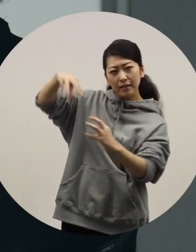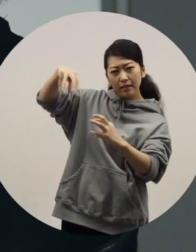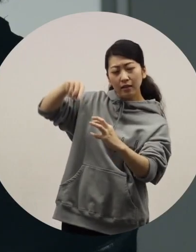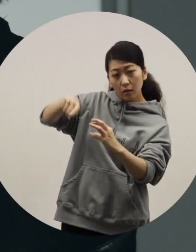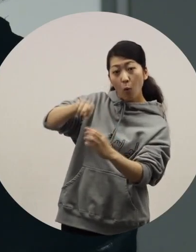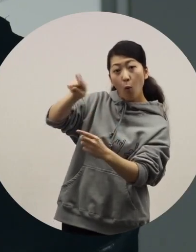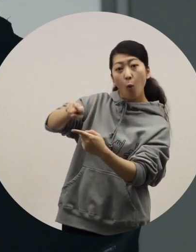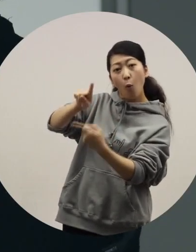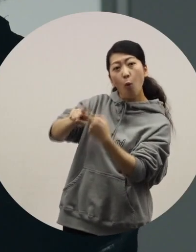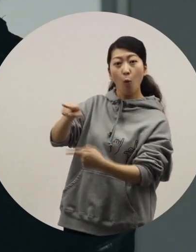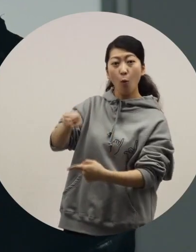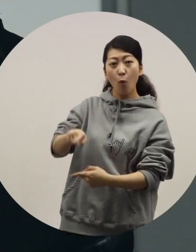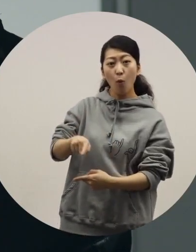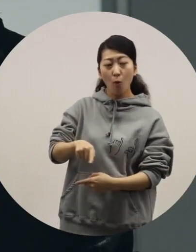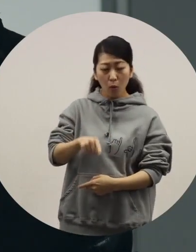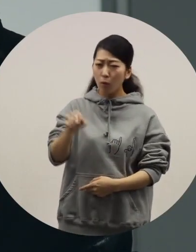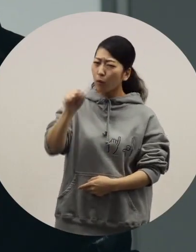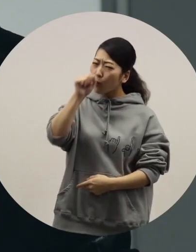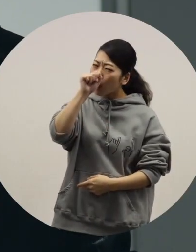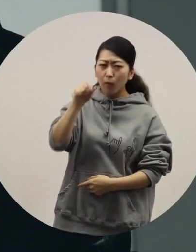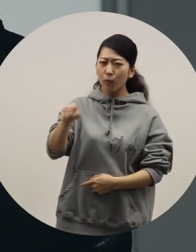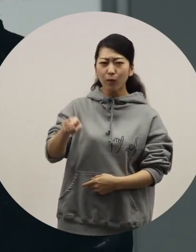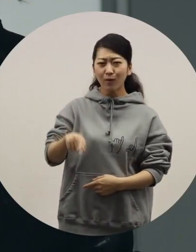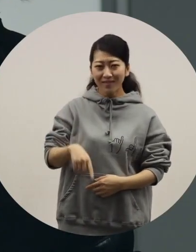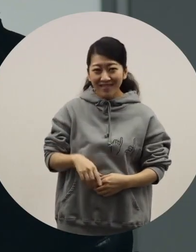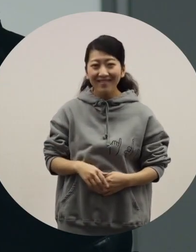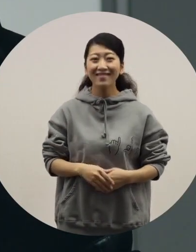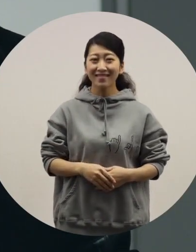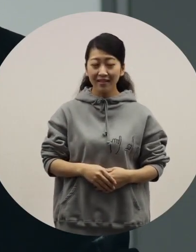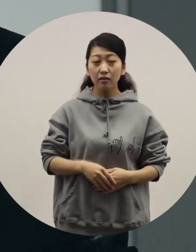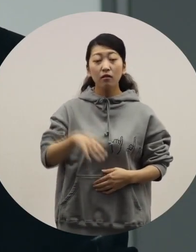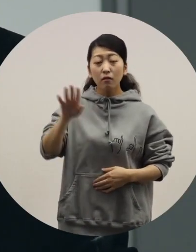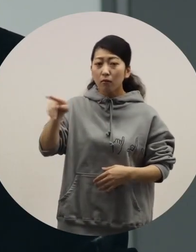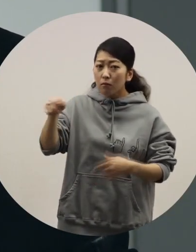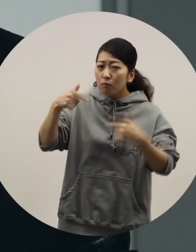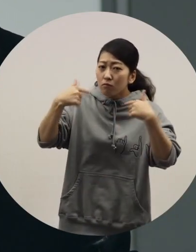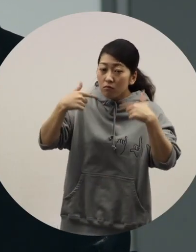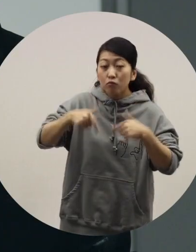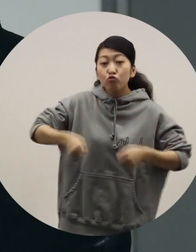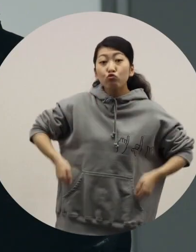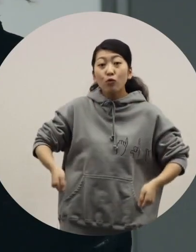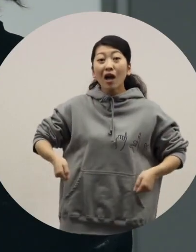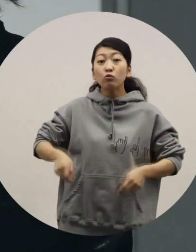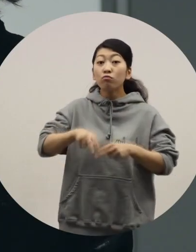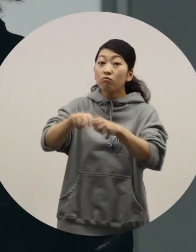[Azuma] I agree. [Ochiai] Yes, I think it sounds good, but do you usually use a wheelchair?